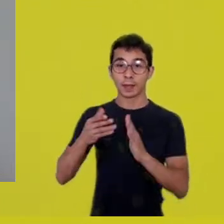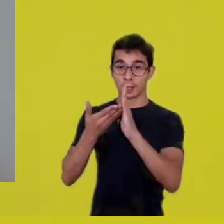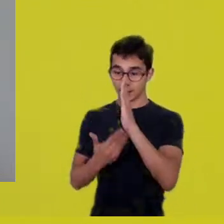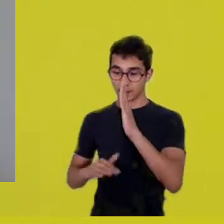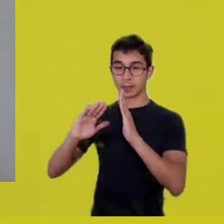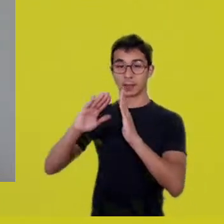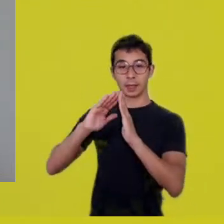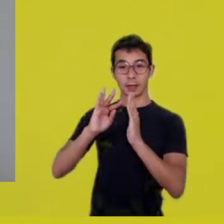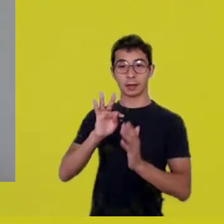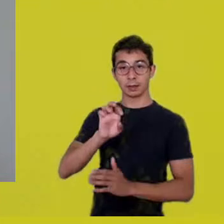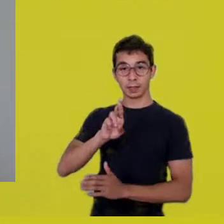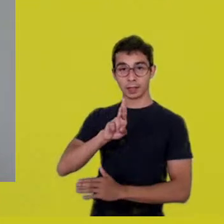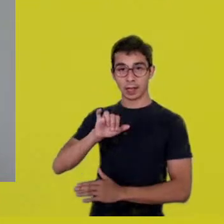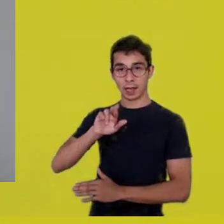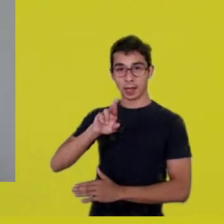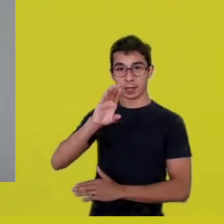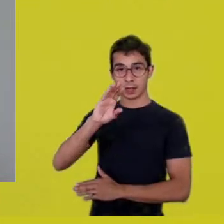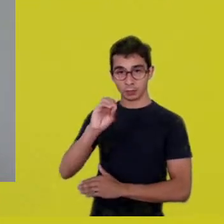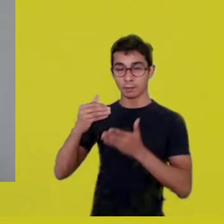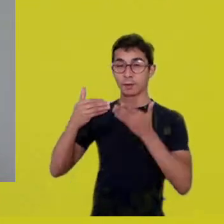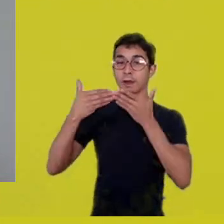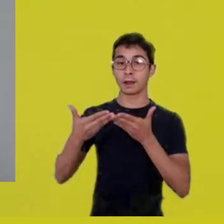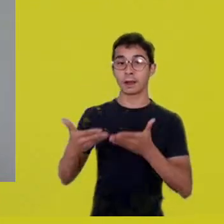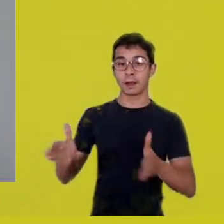and we’ve been opening several yards.